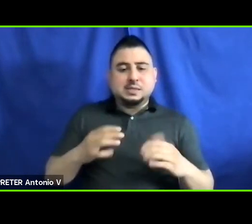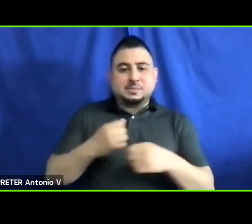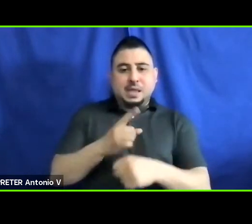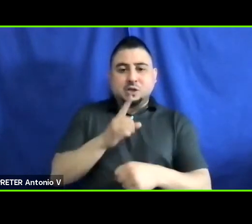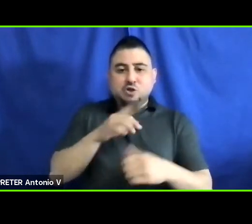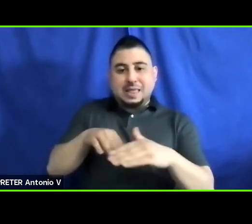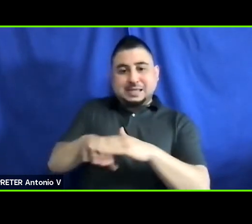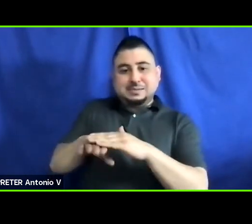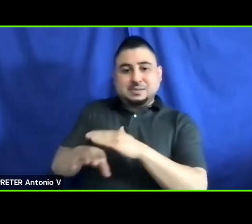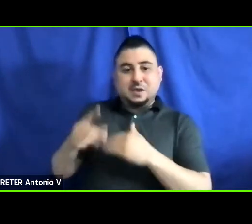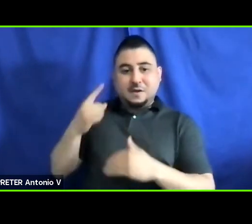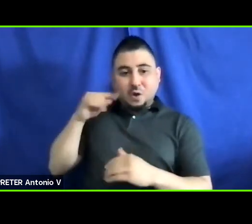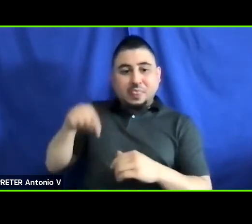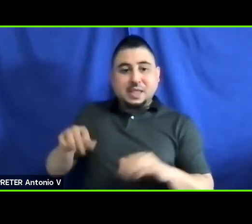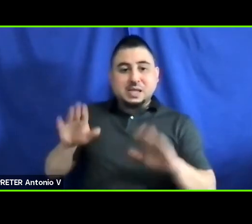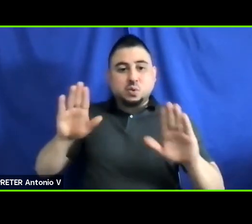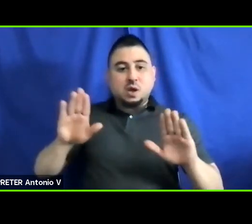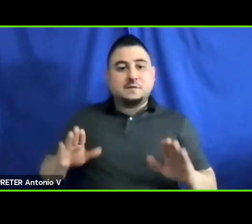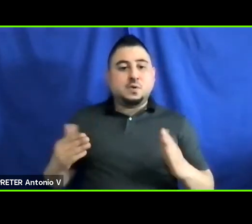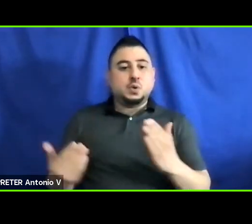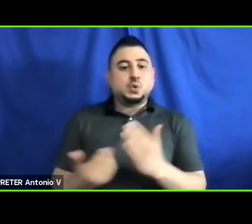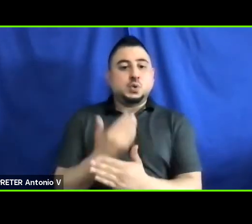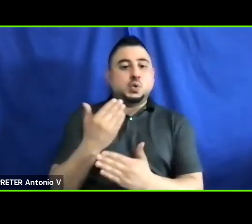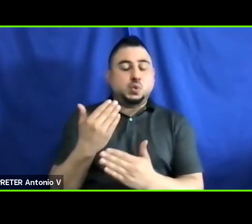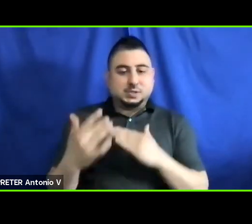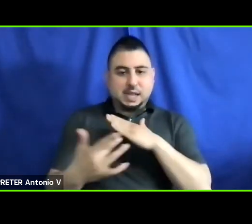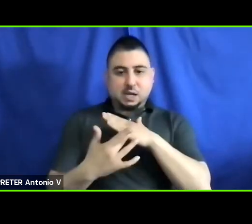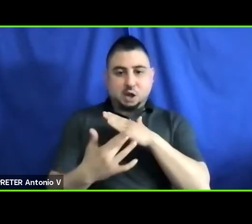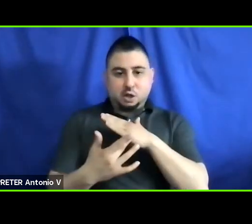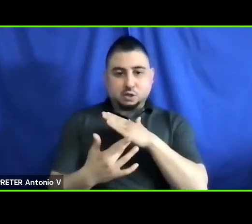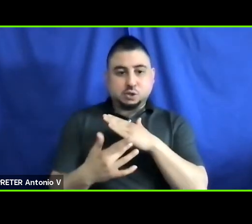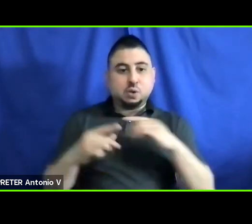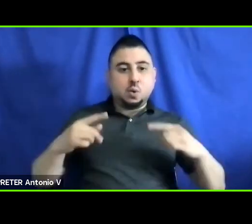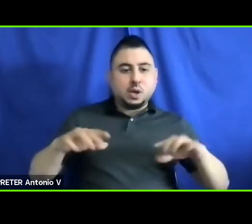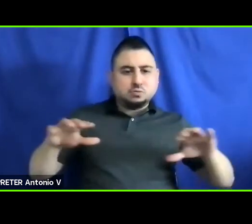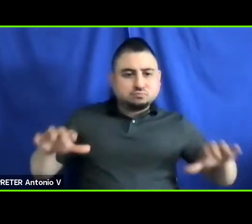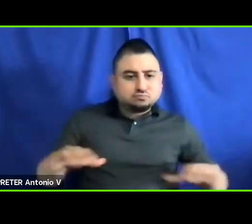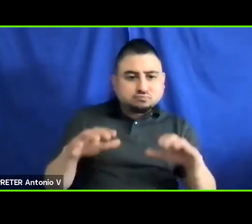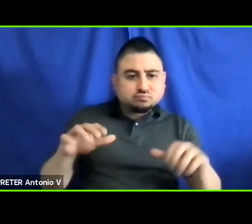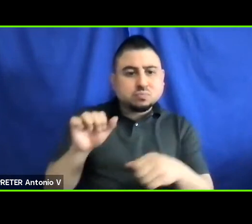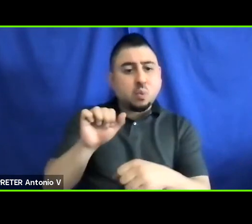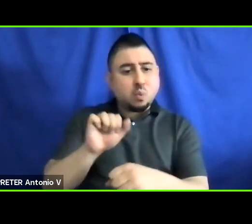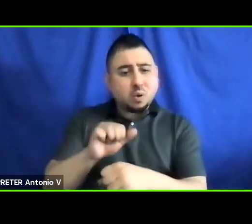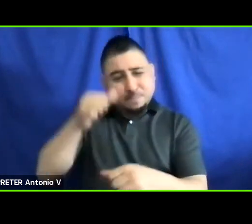of this wonderful new technology. As you conduct your work, always remember that for millions